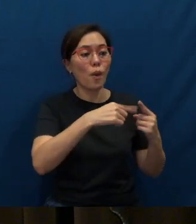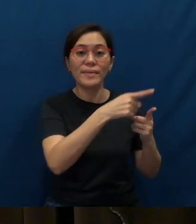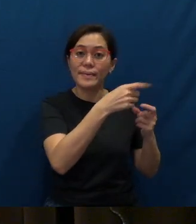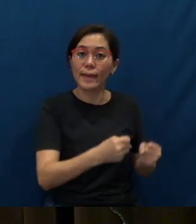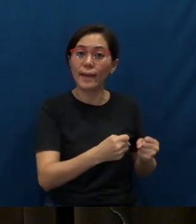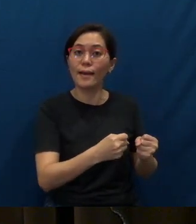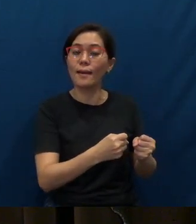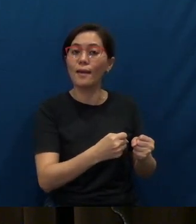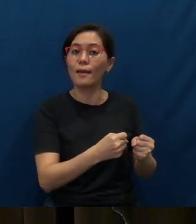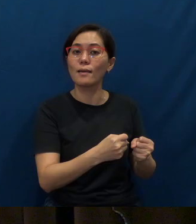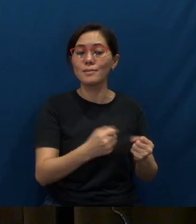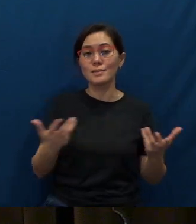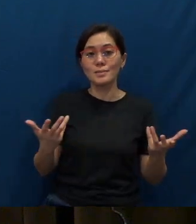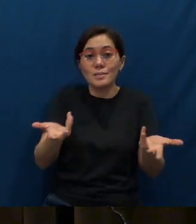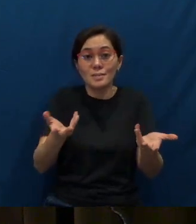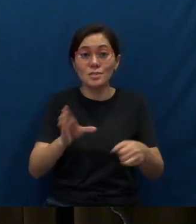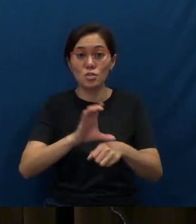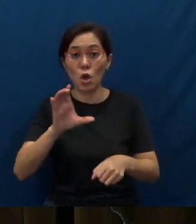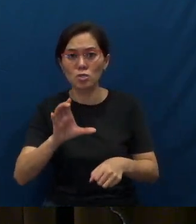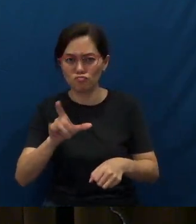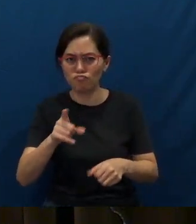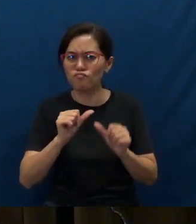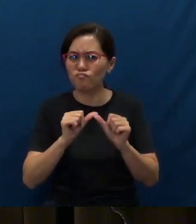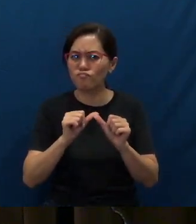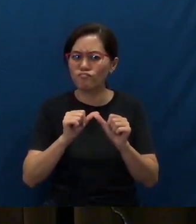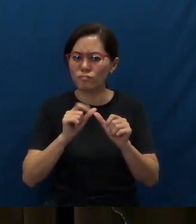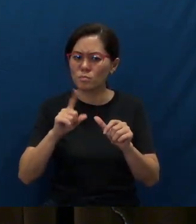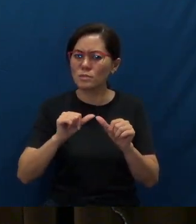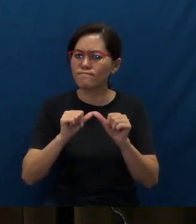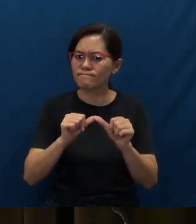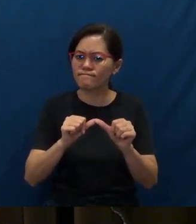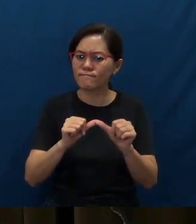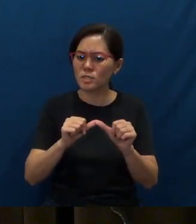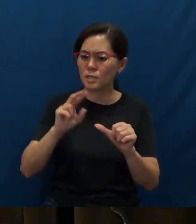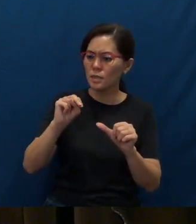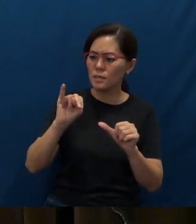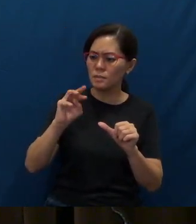So church, let's remain nimble in our approach to missions